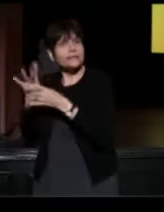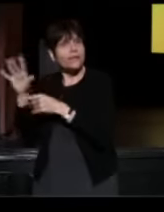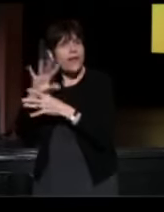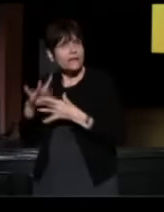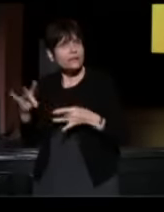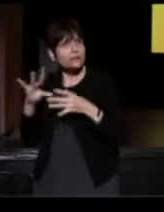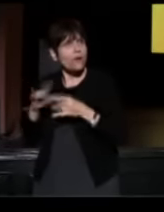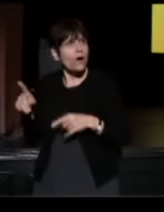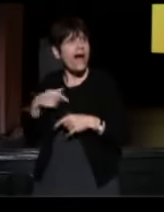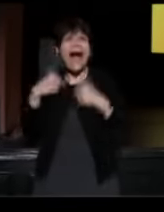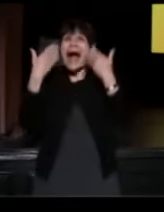if it was going to work at all.